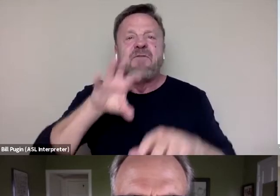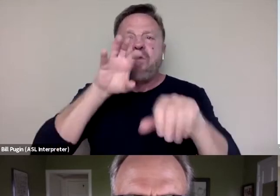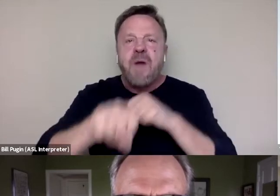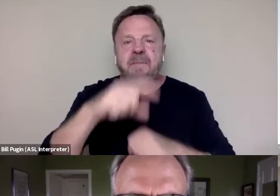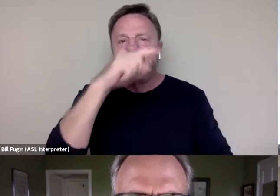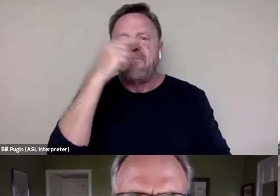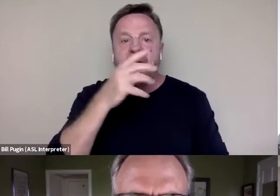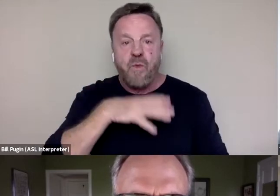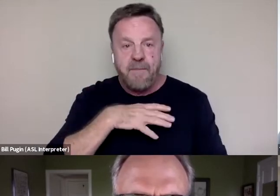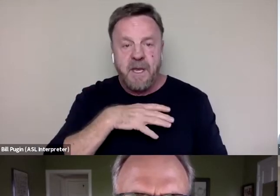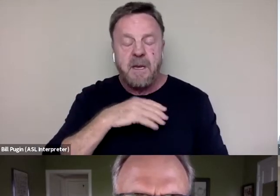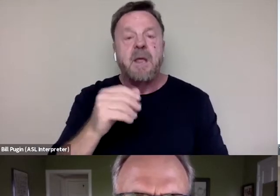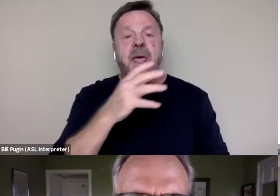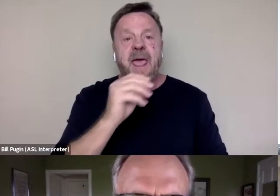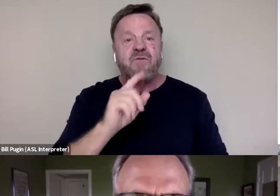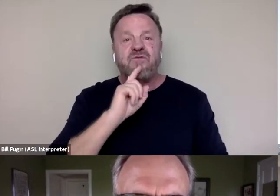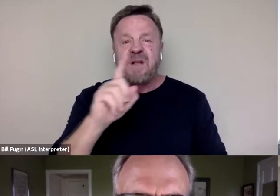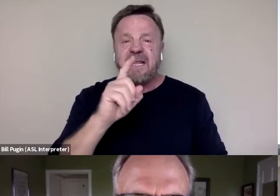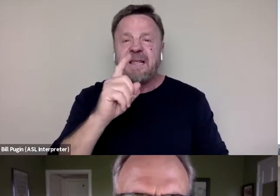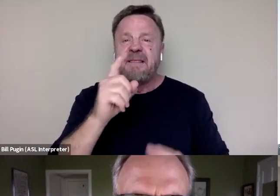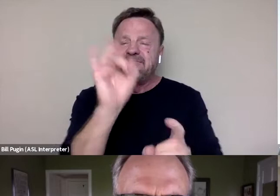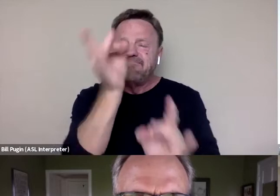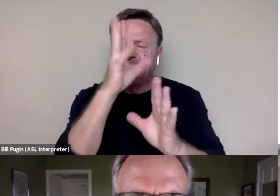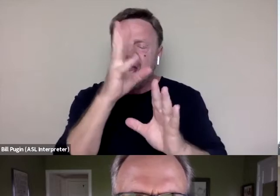and really the brutalization of black bodies